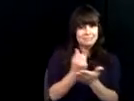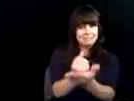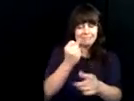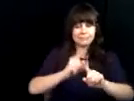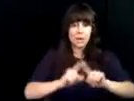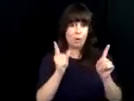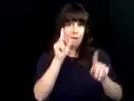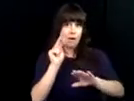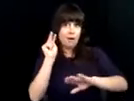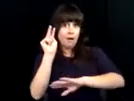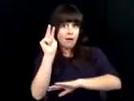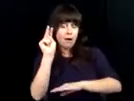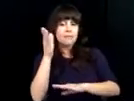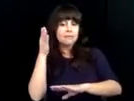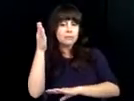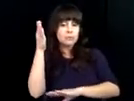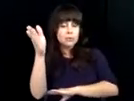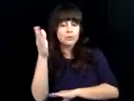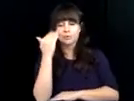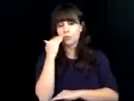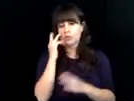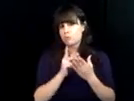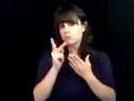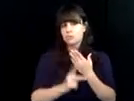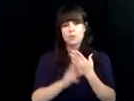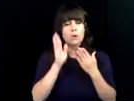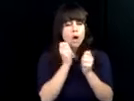sell operate our past, because we have had many opportunities, but